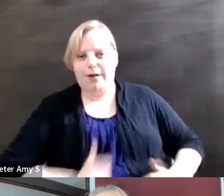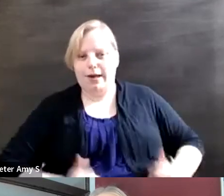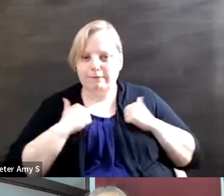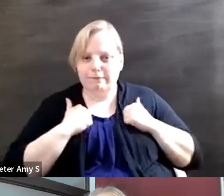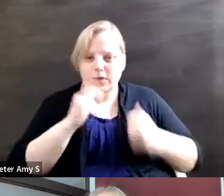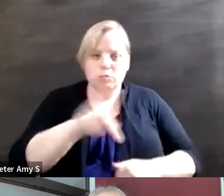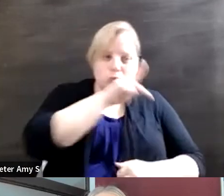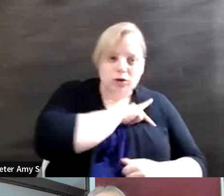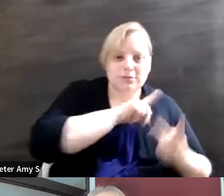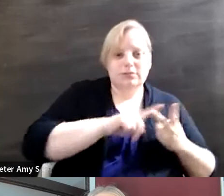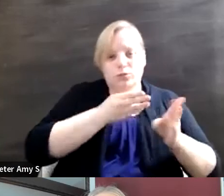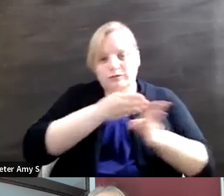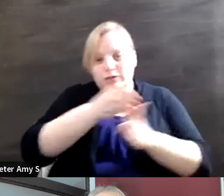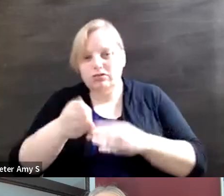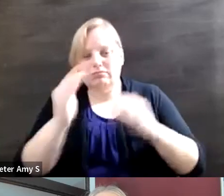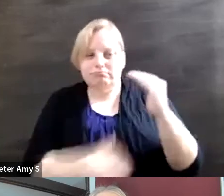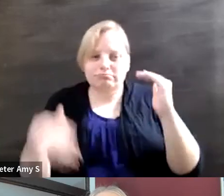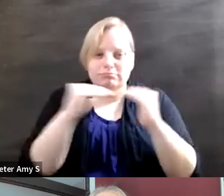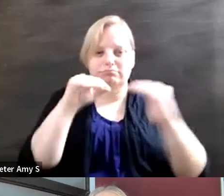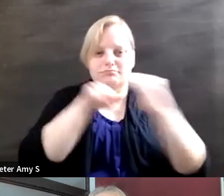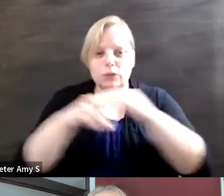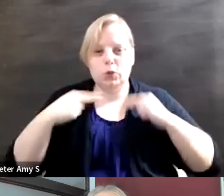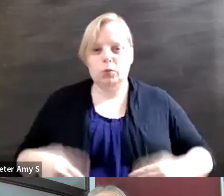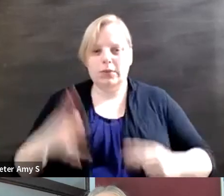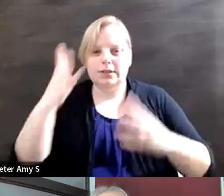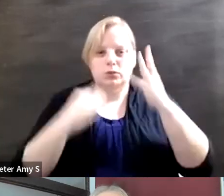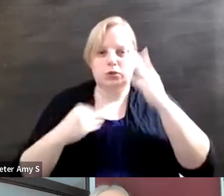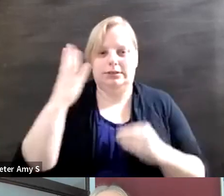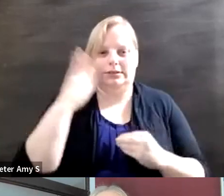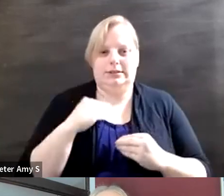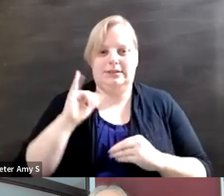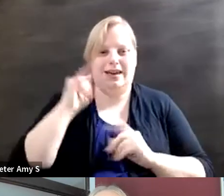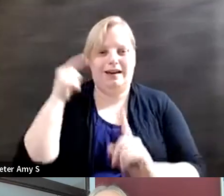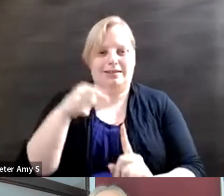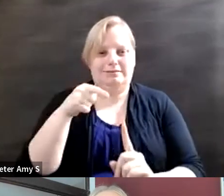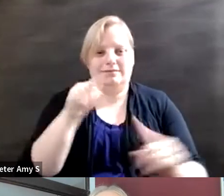access to the human experience we talk about if that's the means of mobility that they're given.